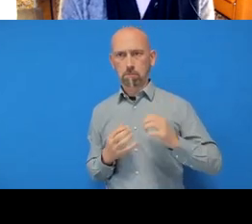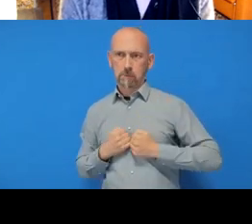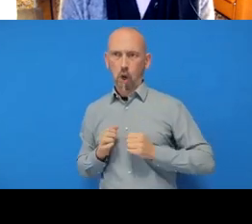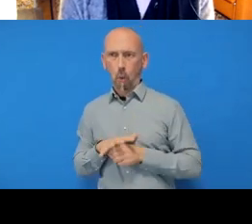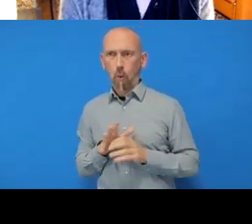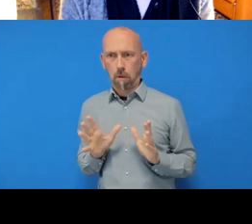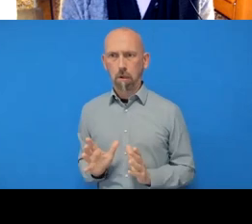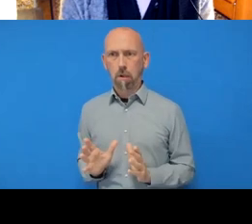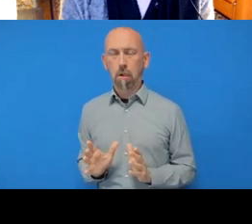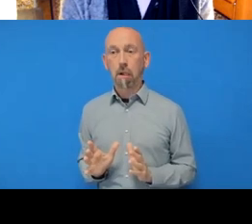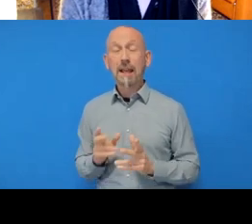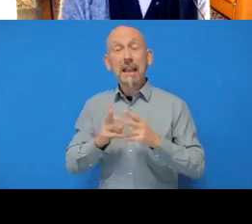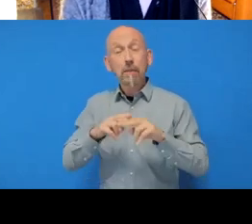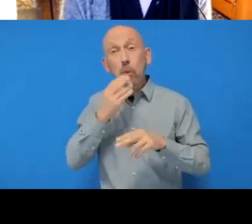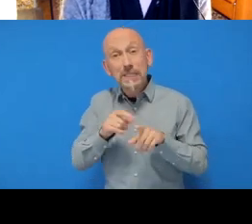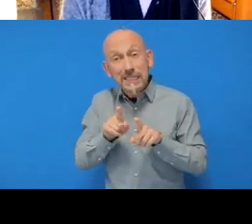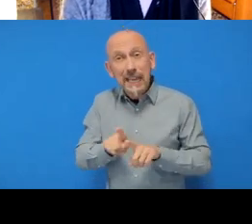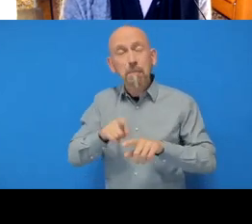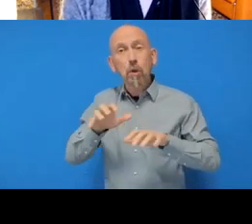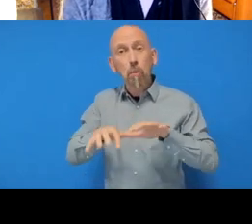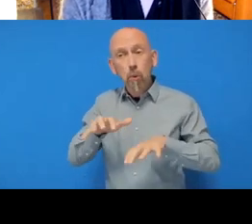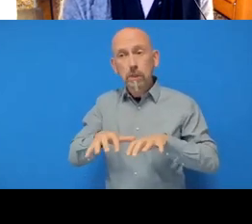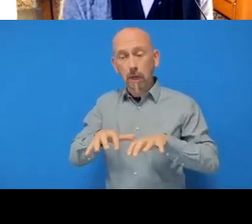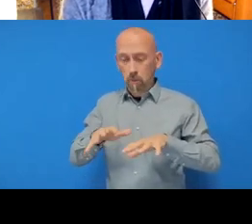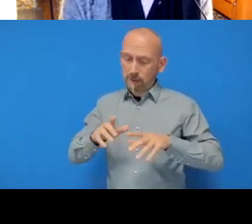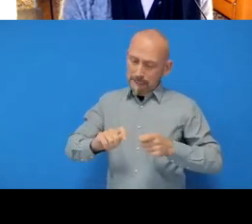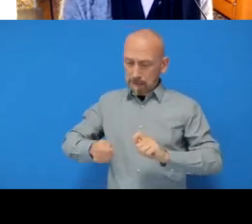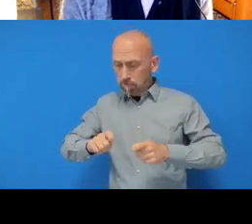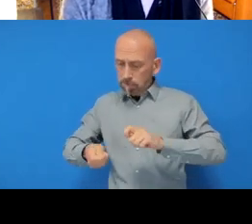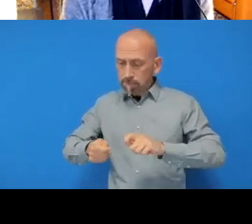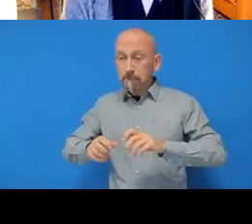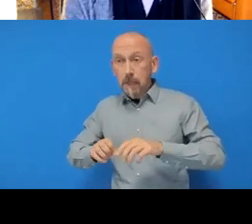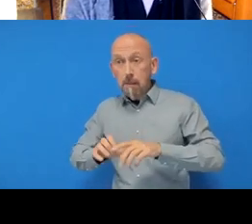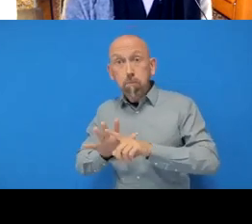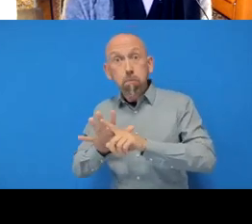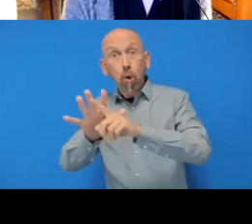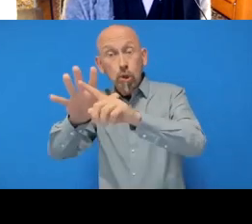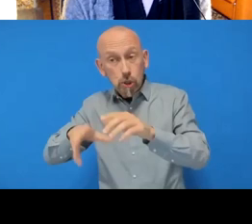the local file is the same as the pushed one?” Yes, if you're working alone, right?